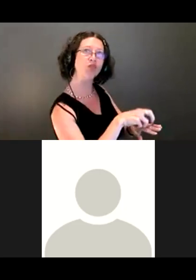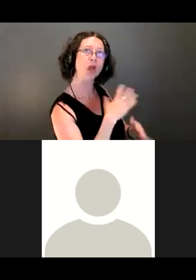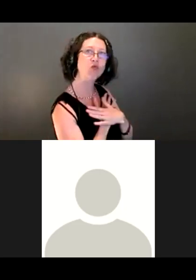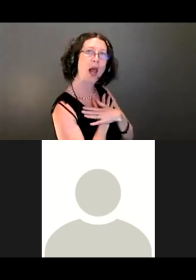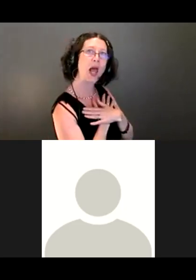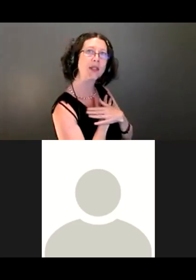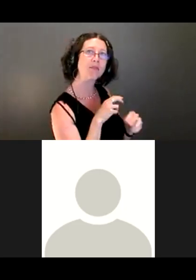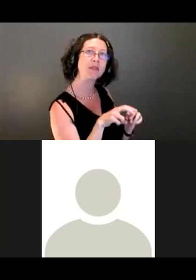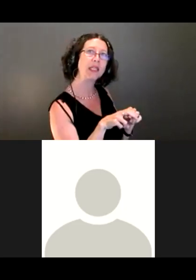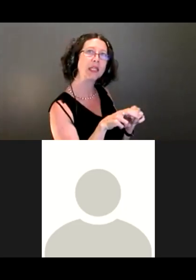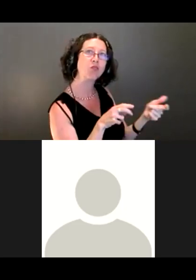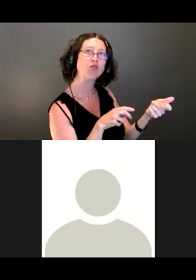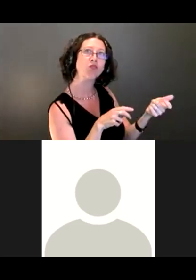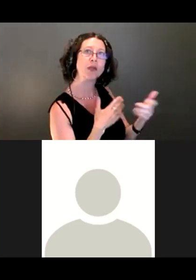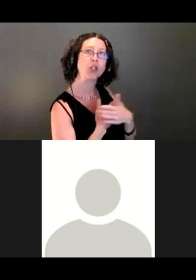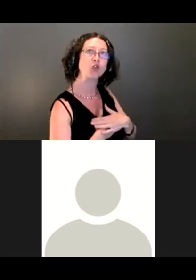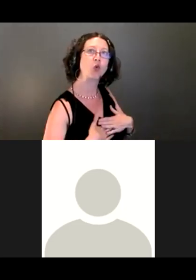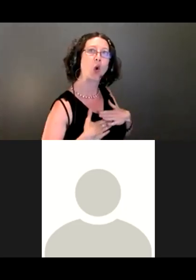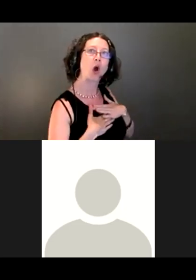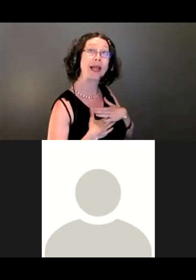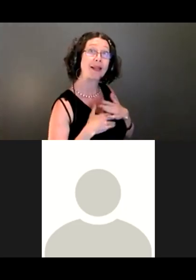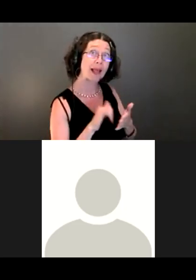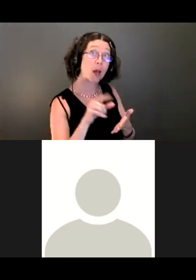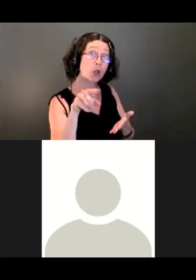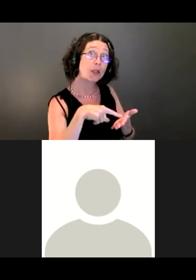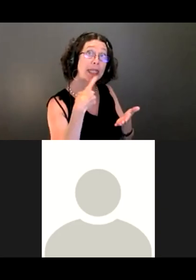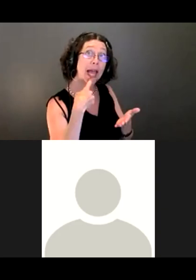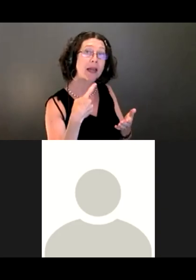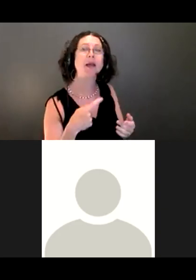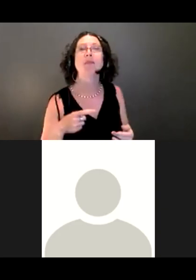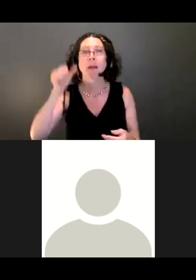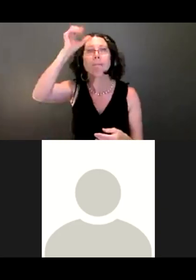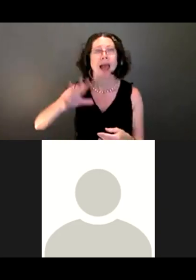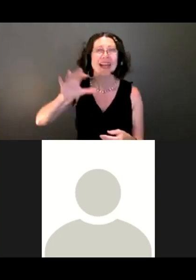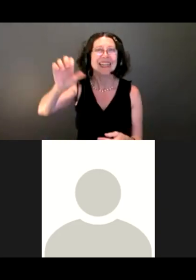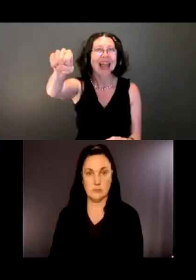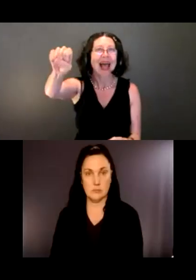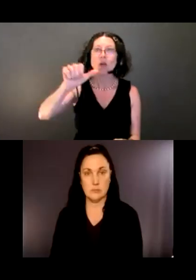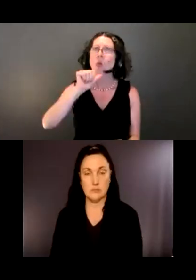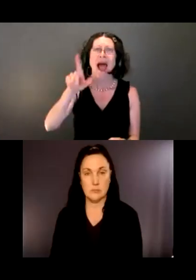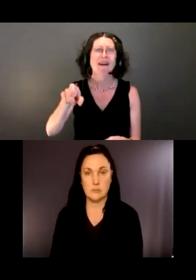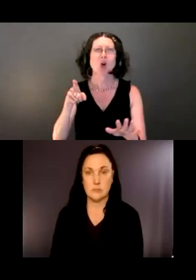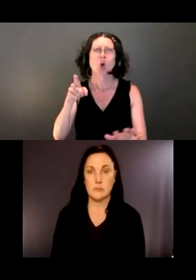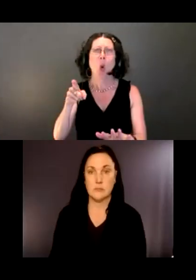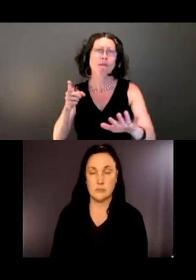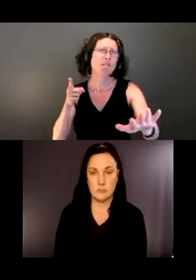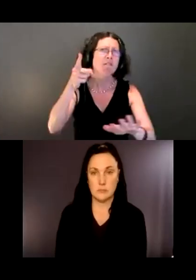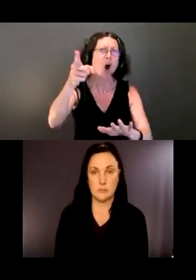Ron: Yes, I don't think you'd need to go real far either. You might like to go far enough to get away from some of the heavy traffic noise.